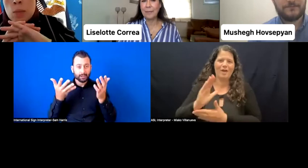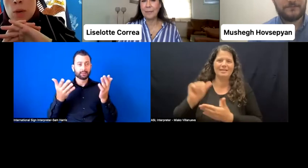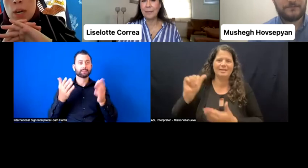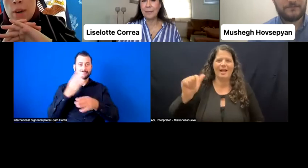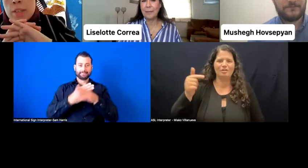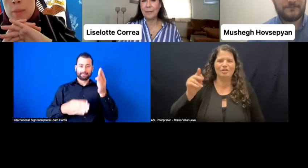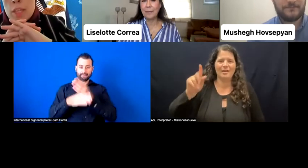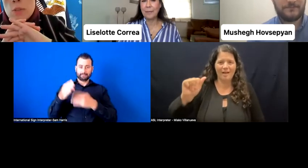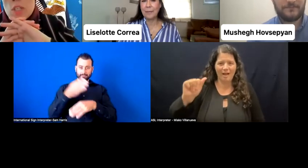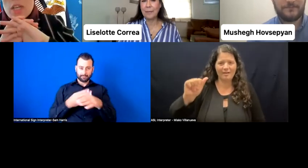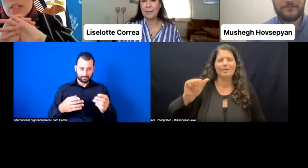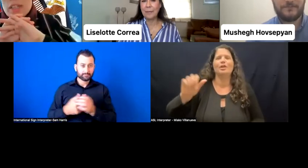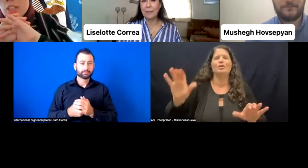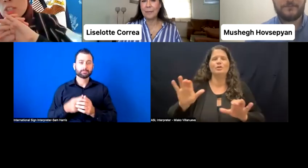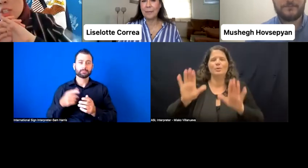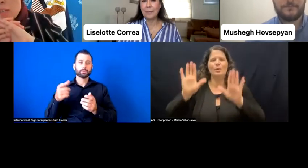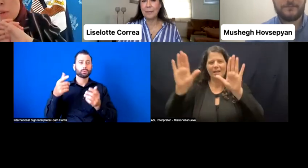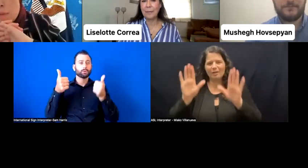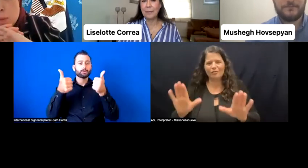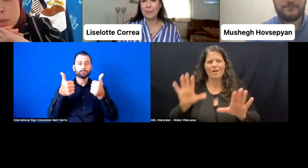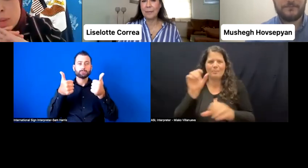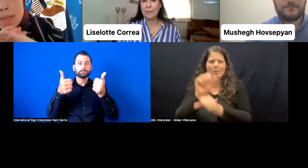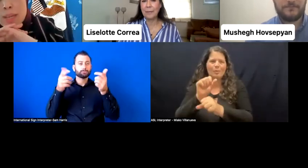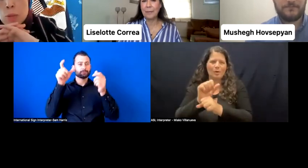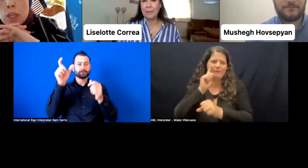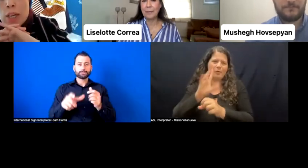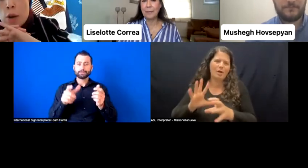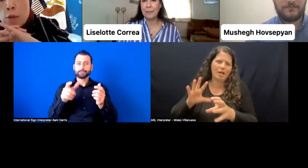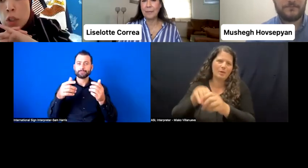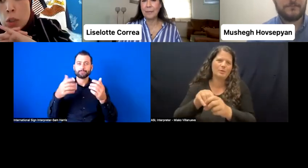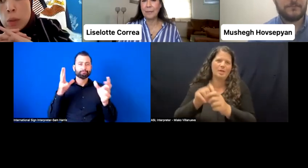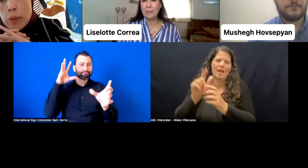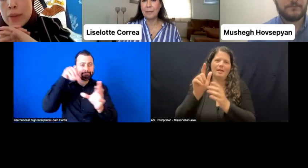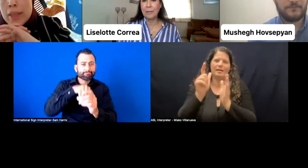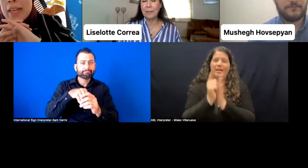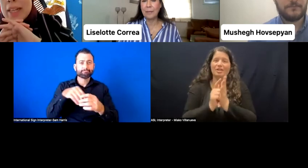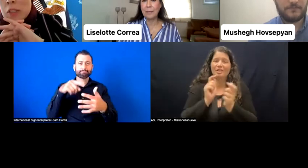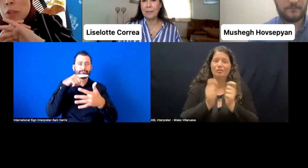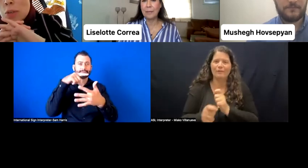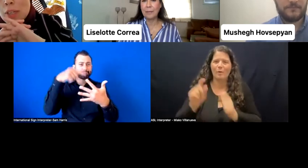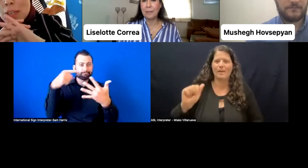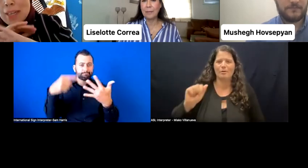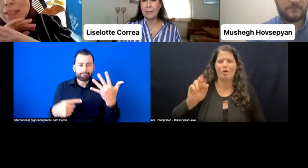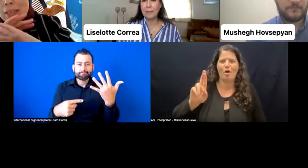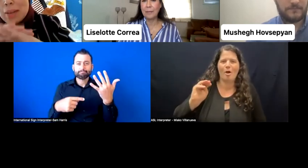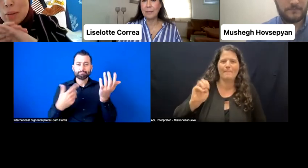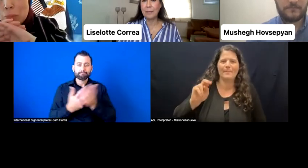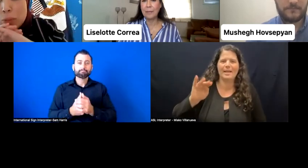work on disability inclusion legislation reform. Mushegh, over to you. Tell us your story and then we'll